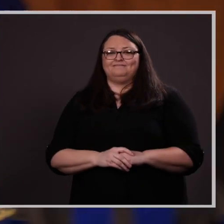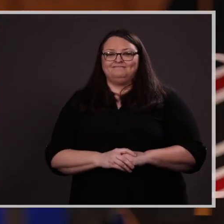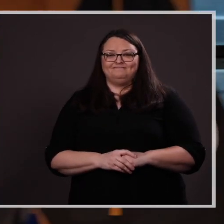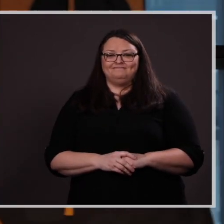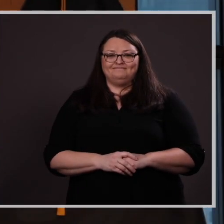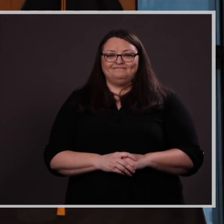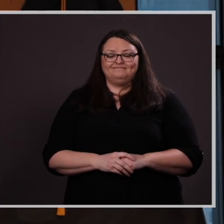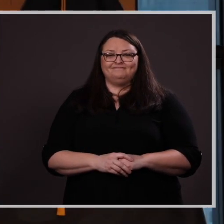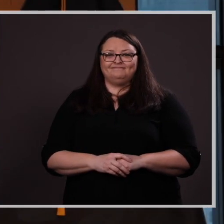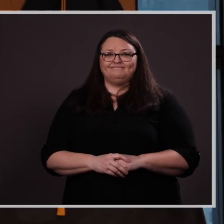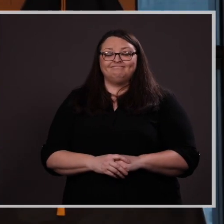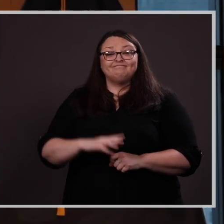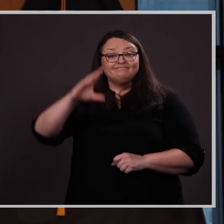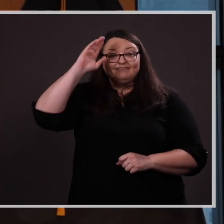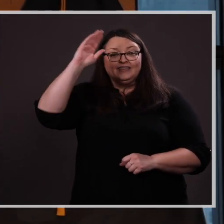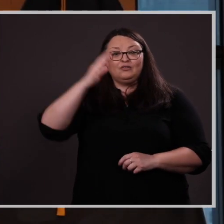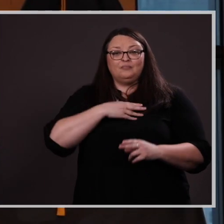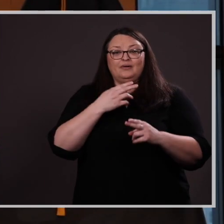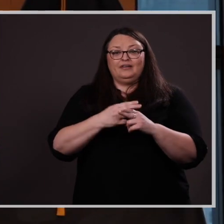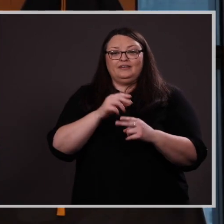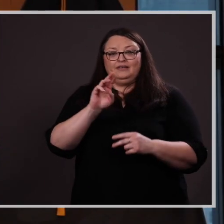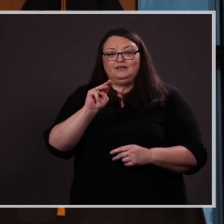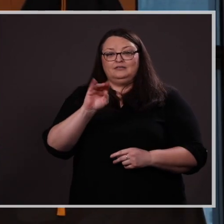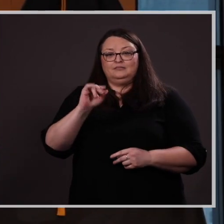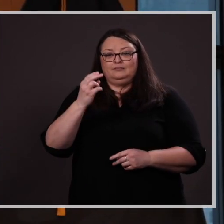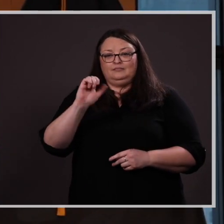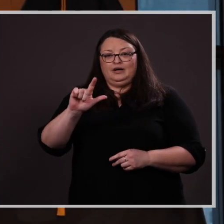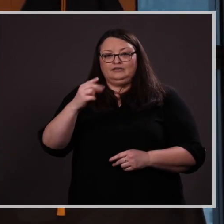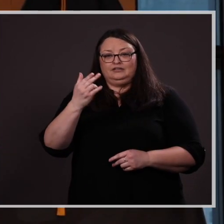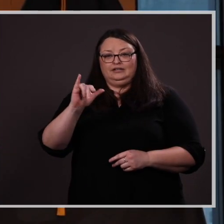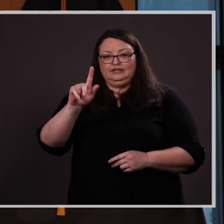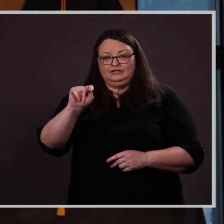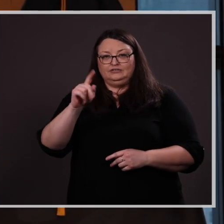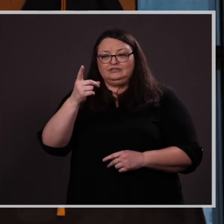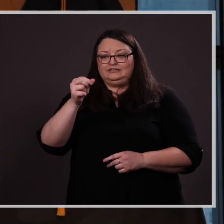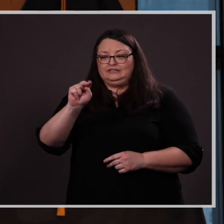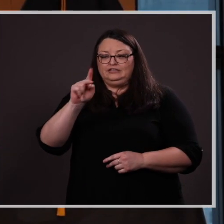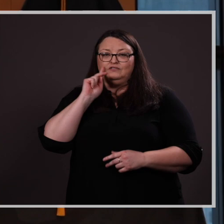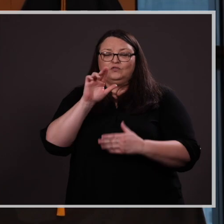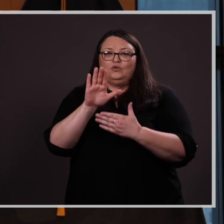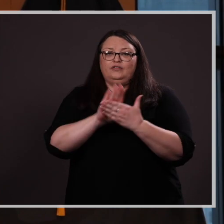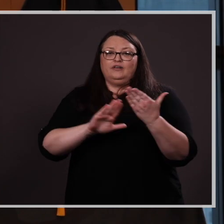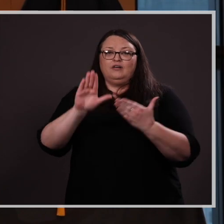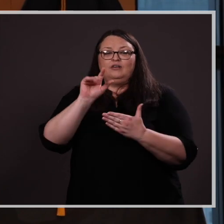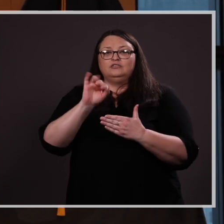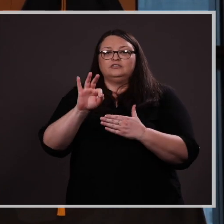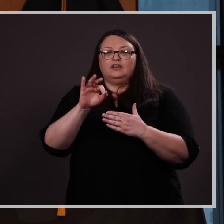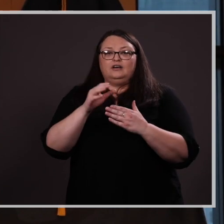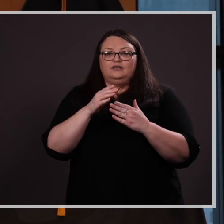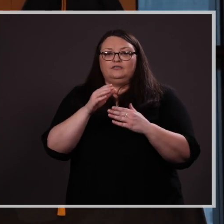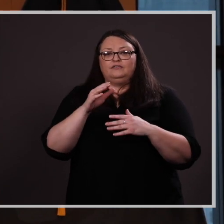Hello. I am Michael Hilt, Dean of the College of Communication, Fine Arts and Media, CFAM